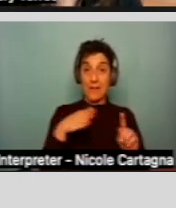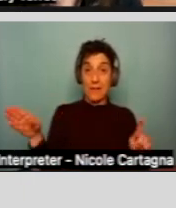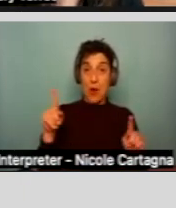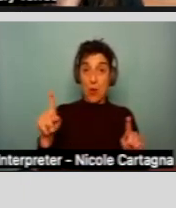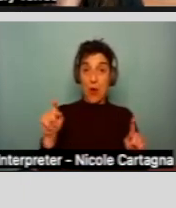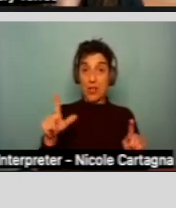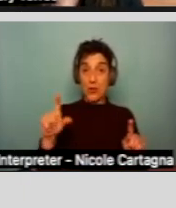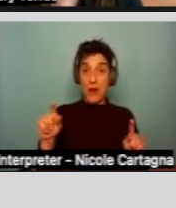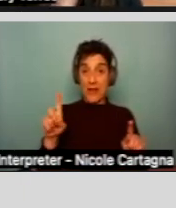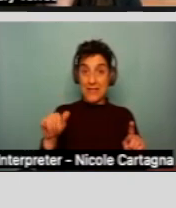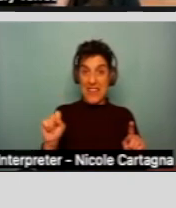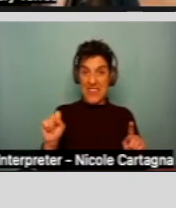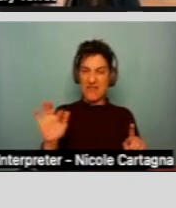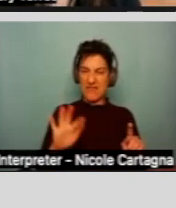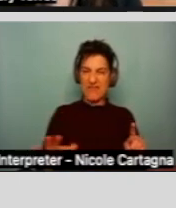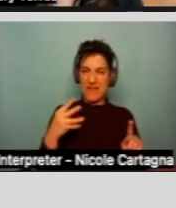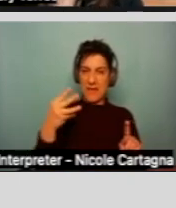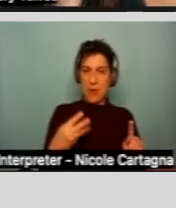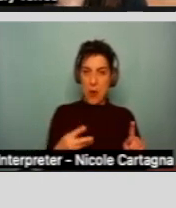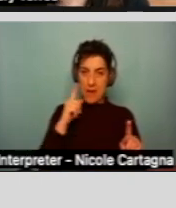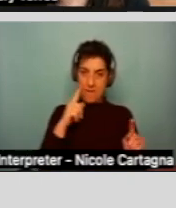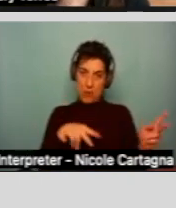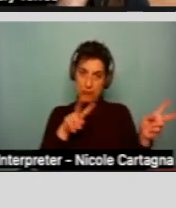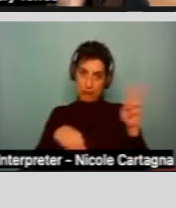So about four months to make that decision.